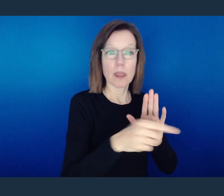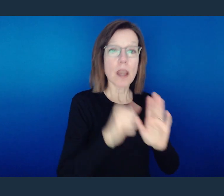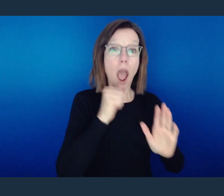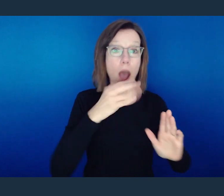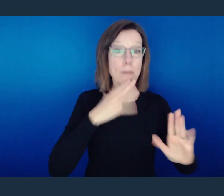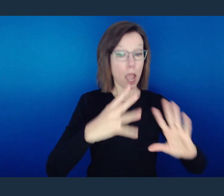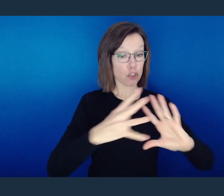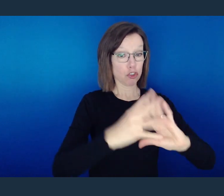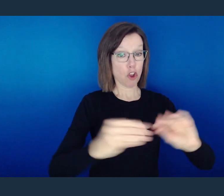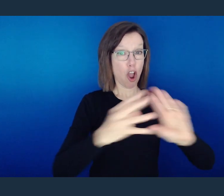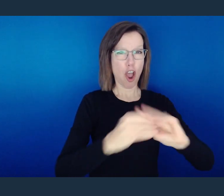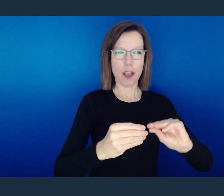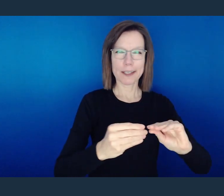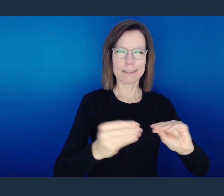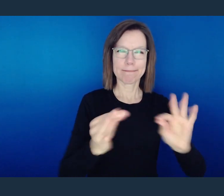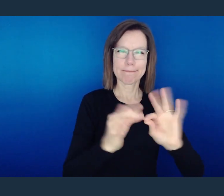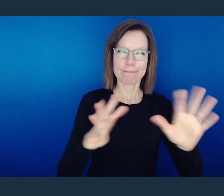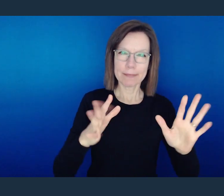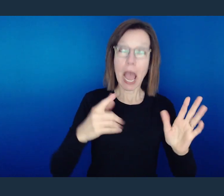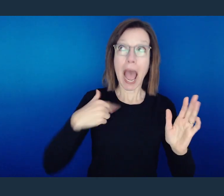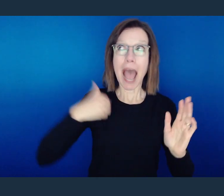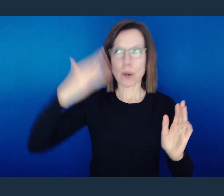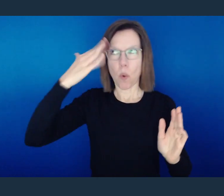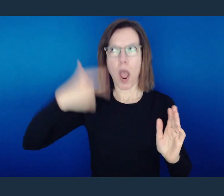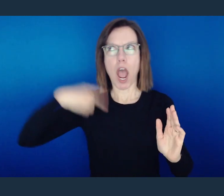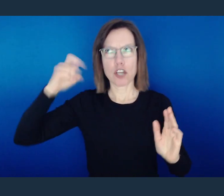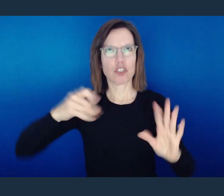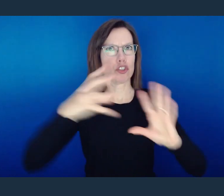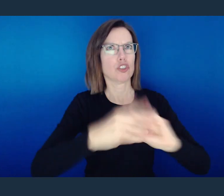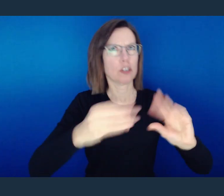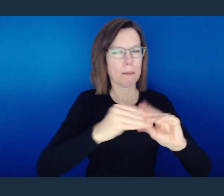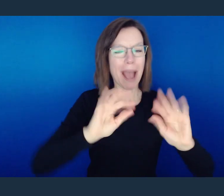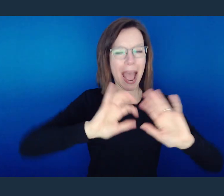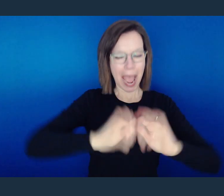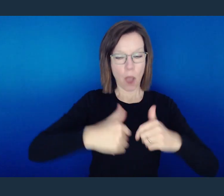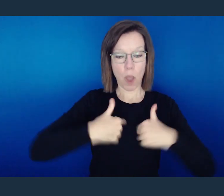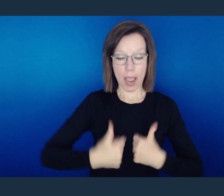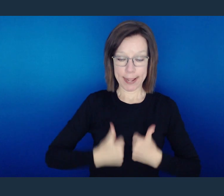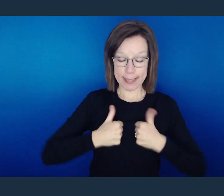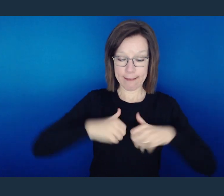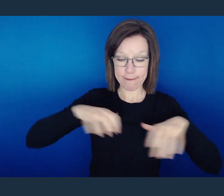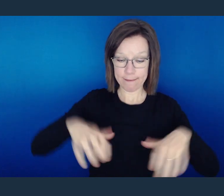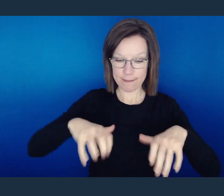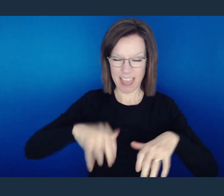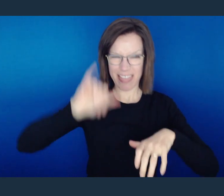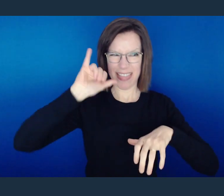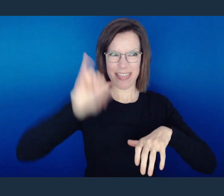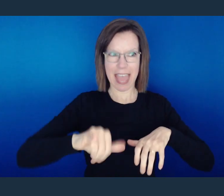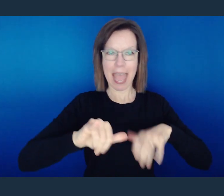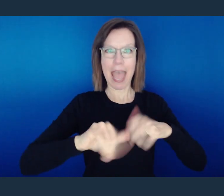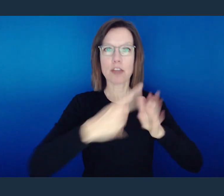Your talk may confirm what you know about how you should walk, but your walk is a witness.